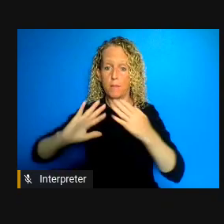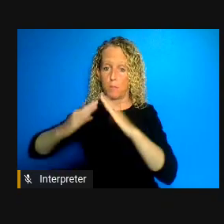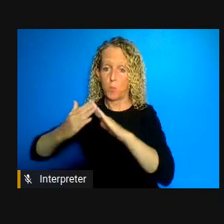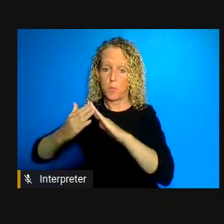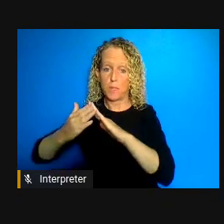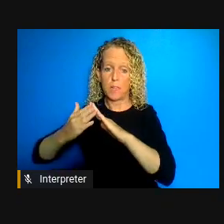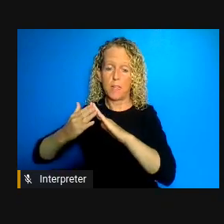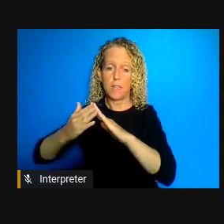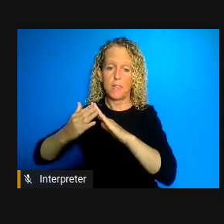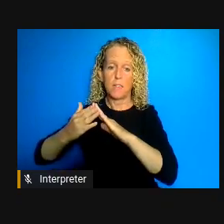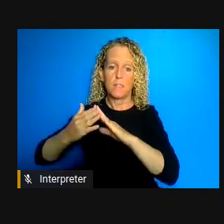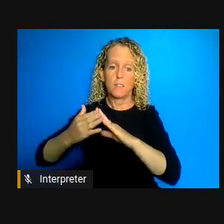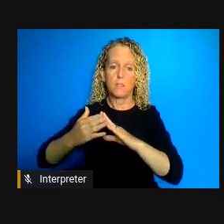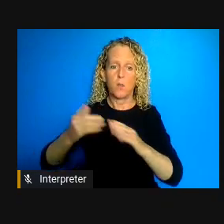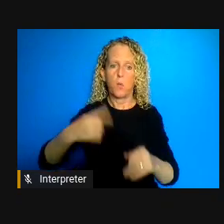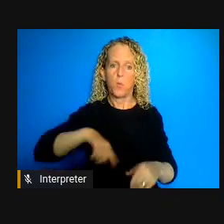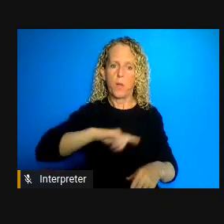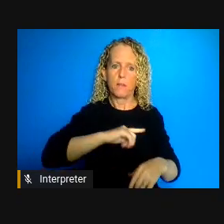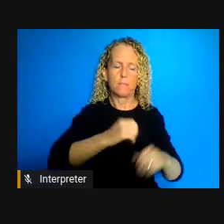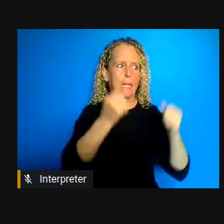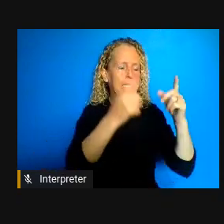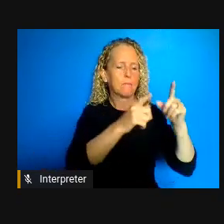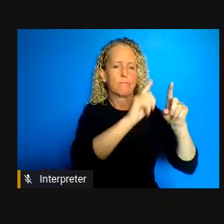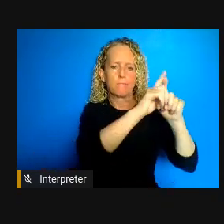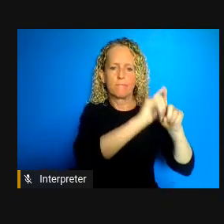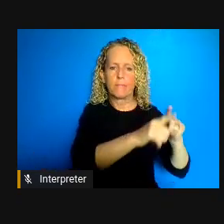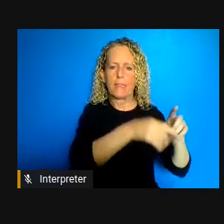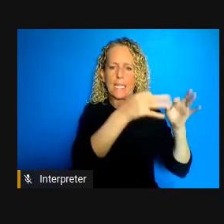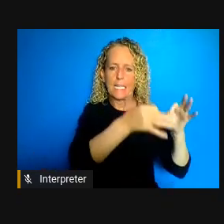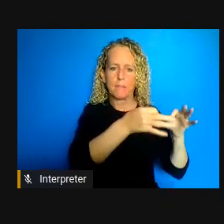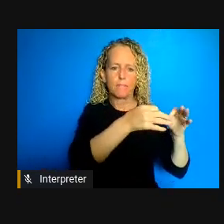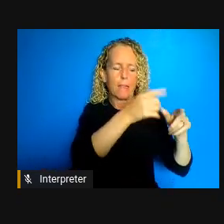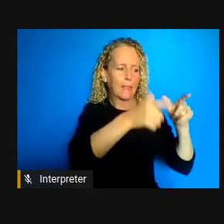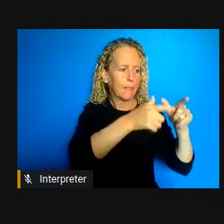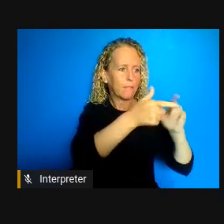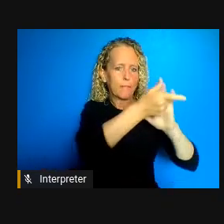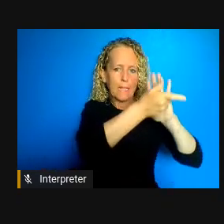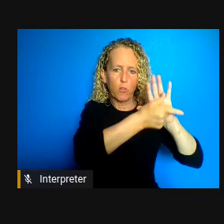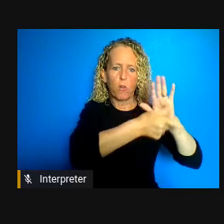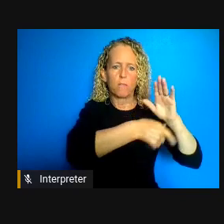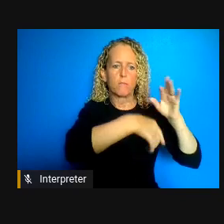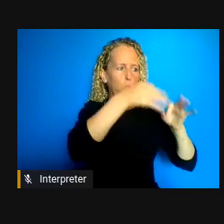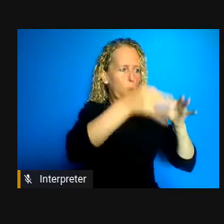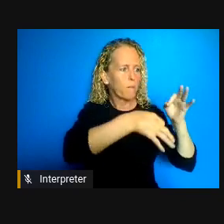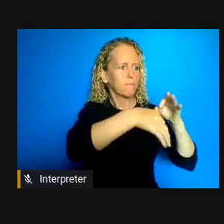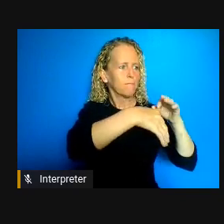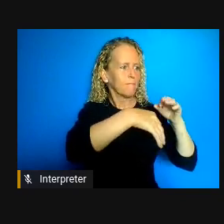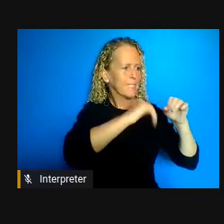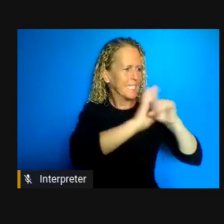variety of legal mechanisms the goal was to enable sustained community residency